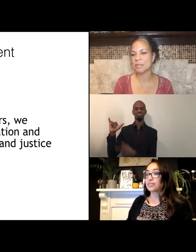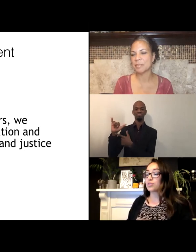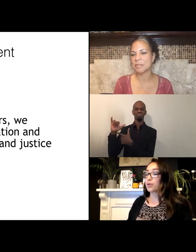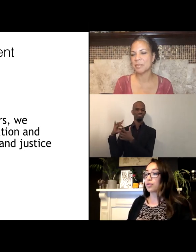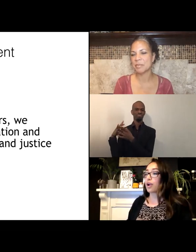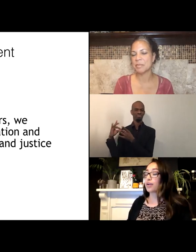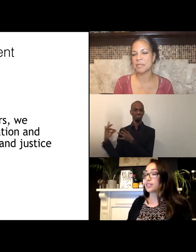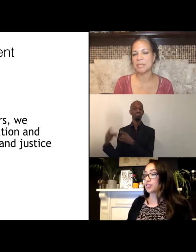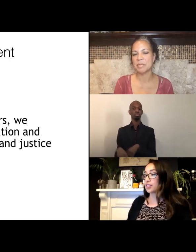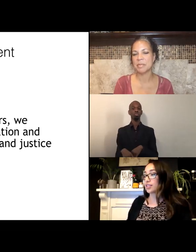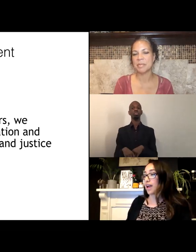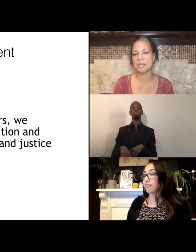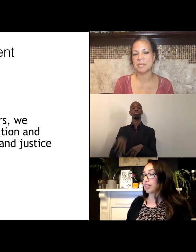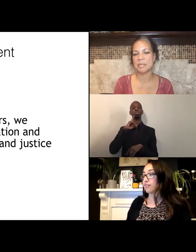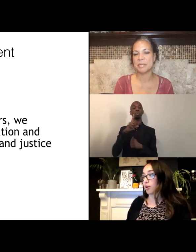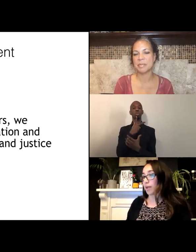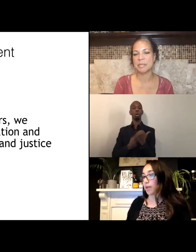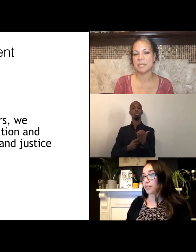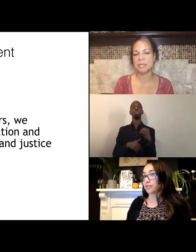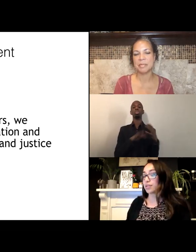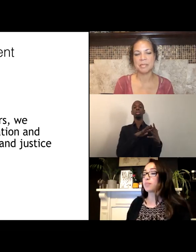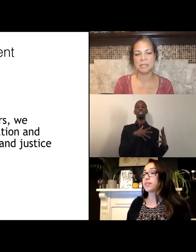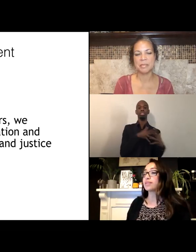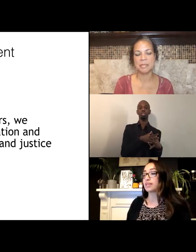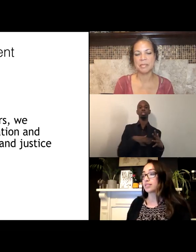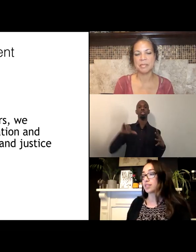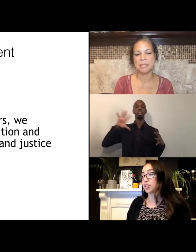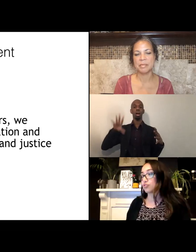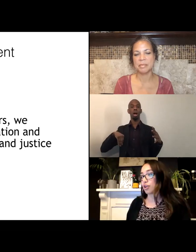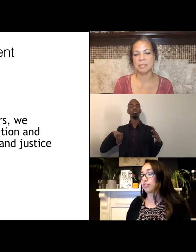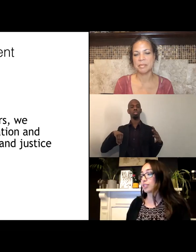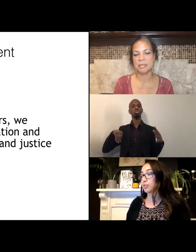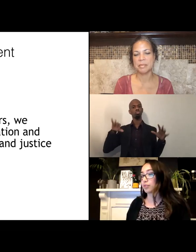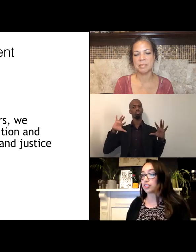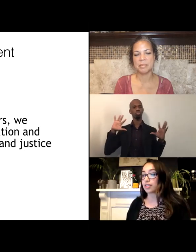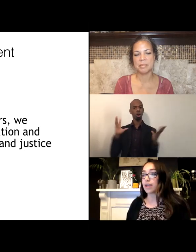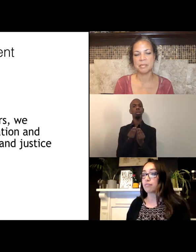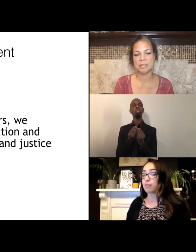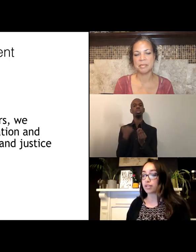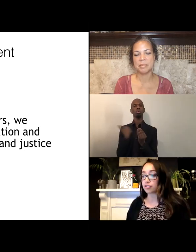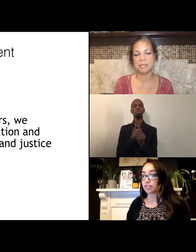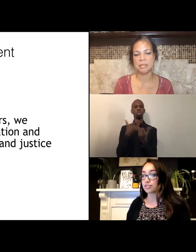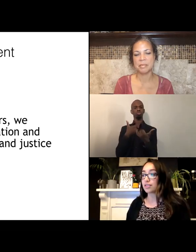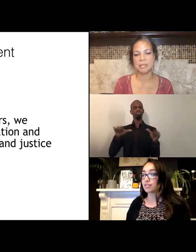"To both our indigenous and African forebears, we commit to the continued struggle, for liberation and reparations,